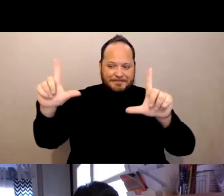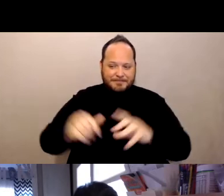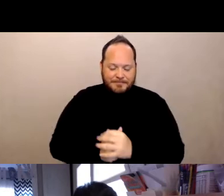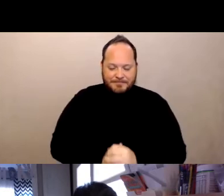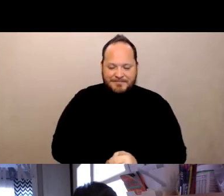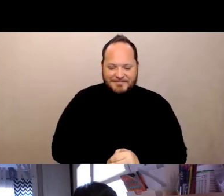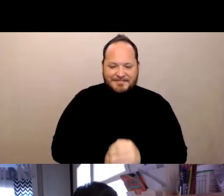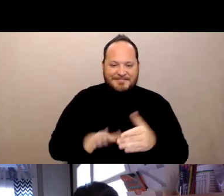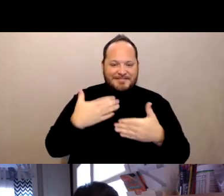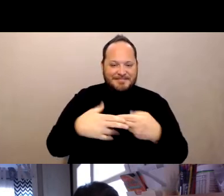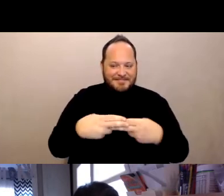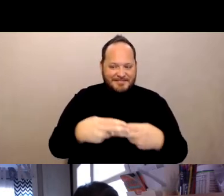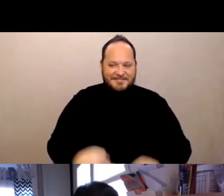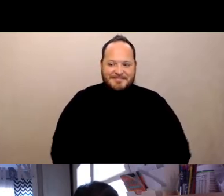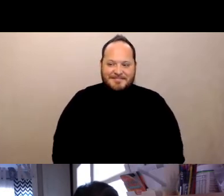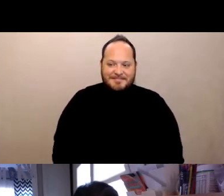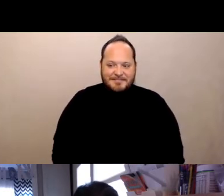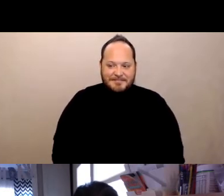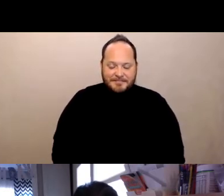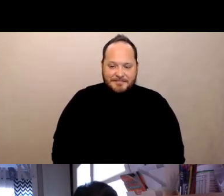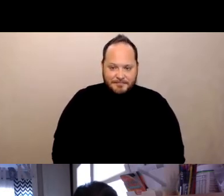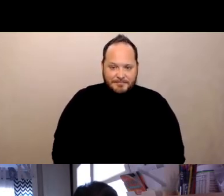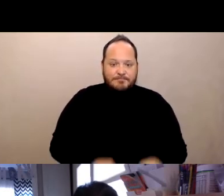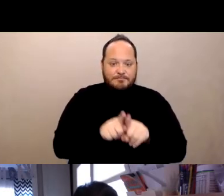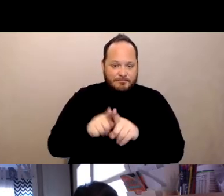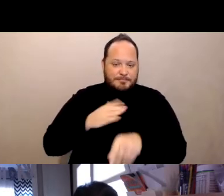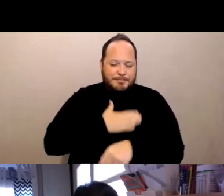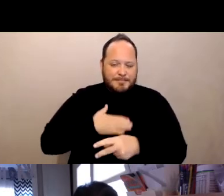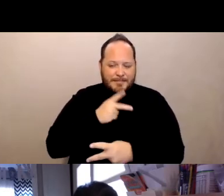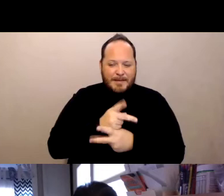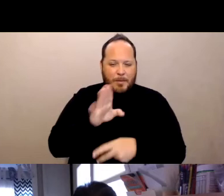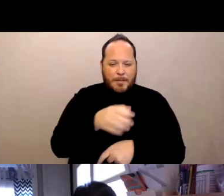Next slide. Also, please keep your mics muted and your camera's off